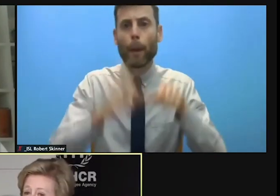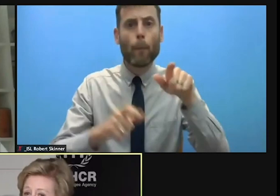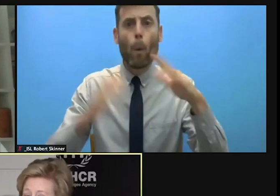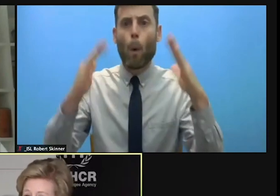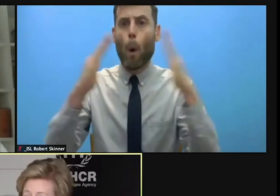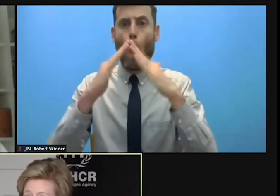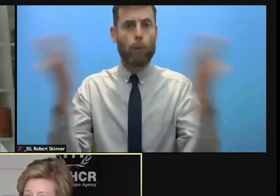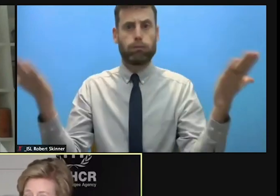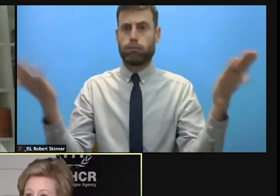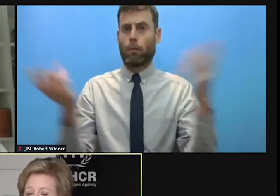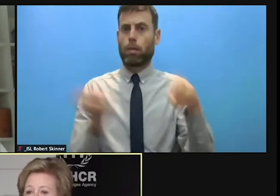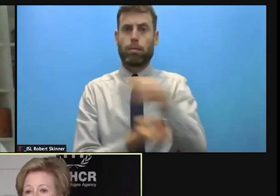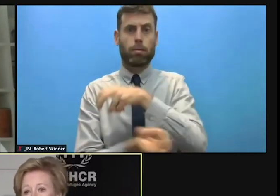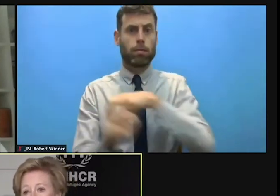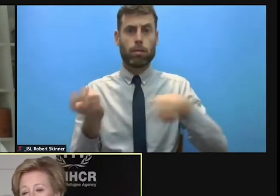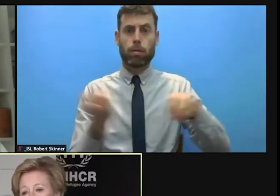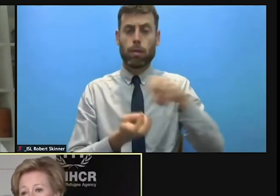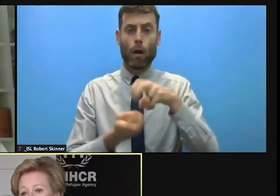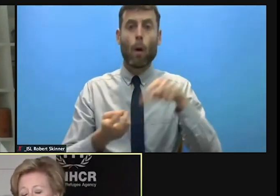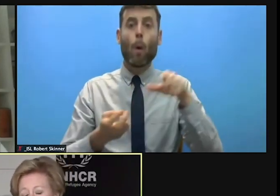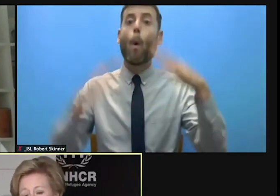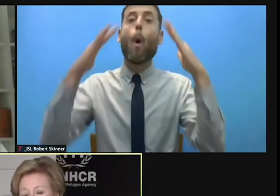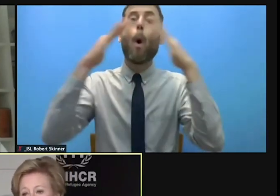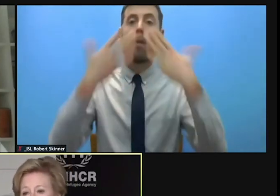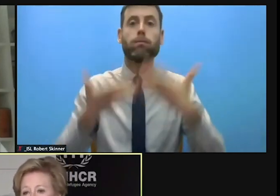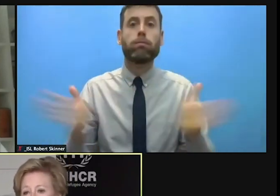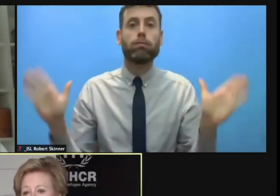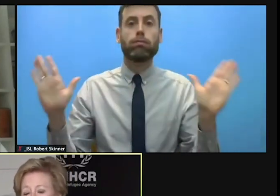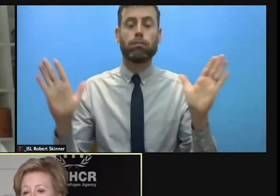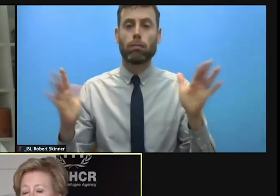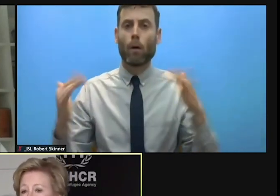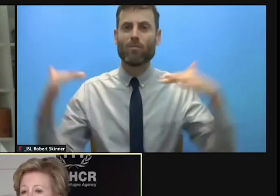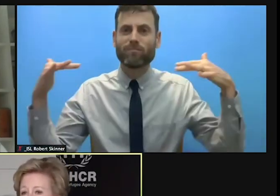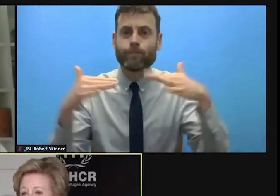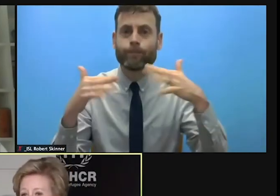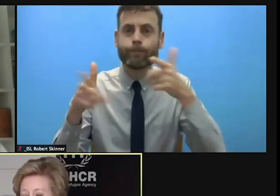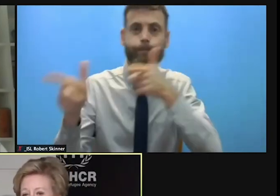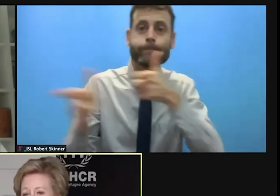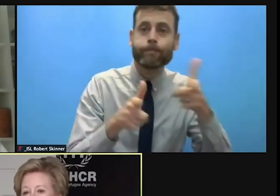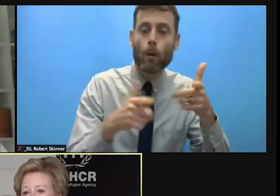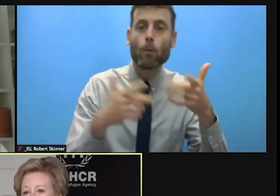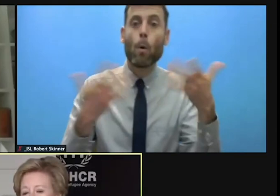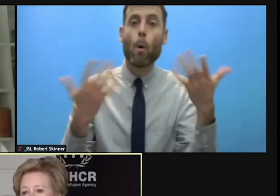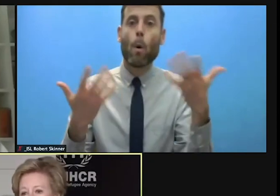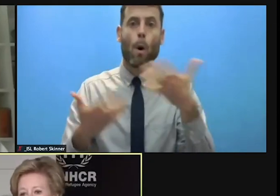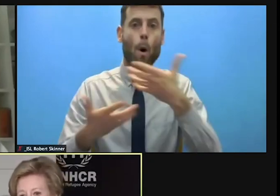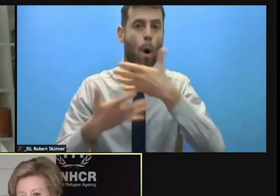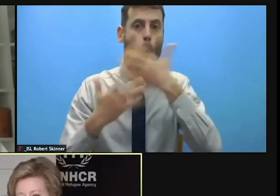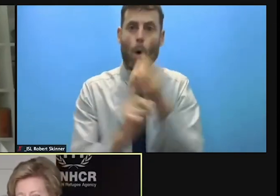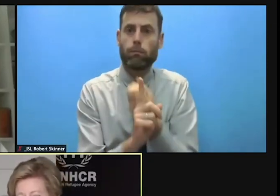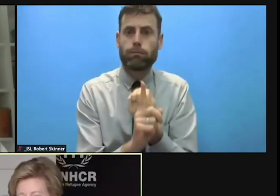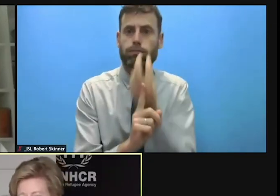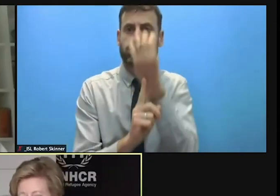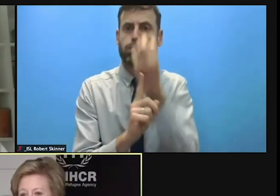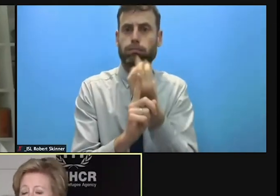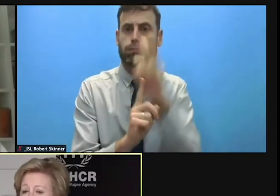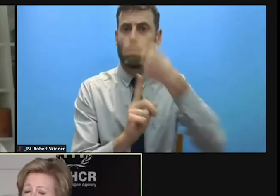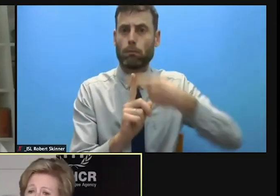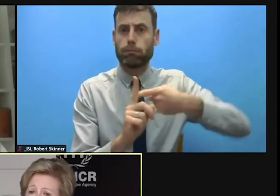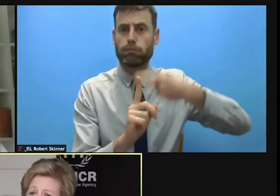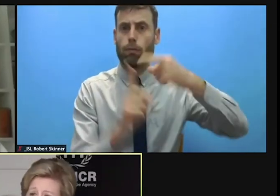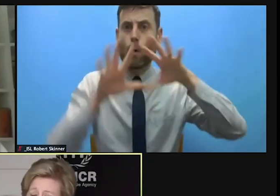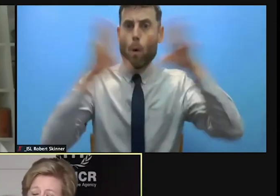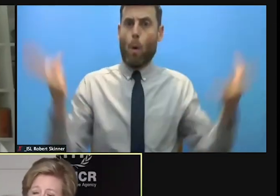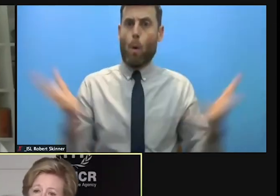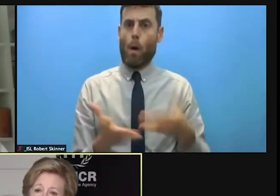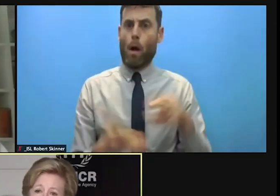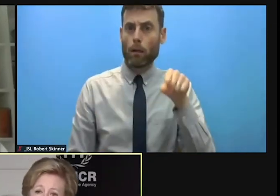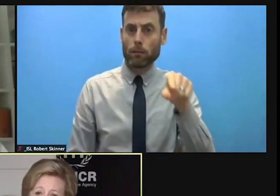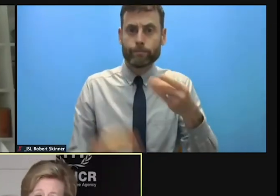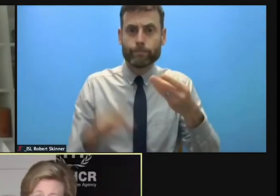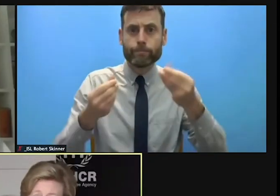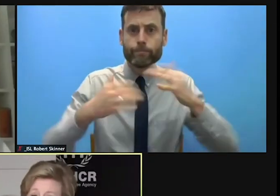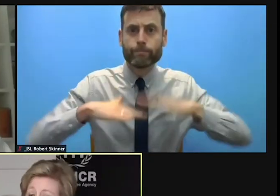by conflict, but also by the impact of climate change. Environmental degradation. Conflict